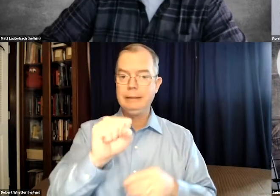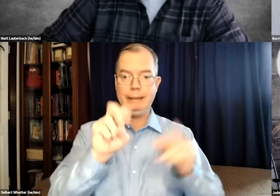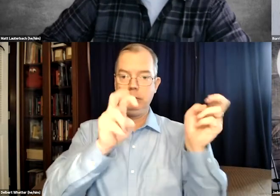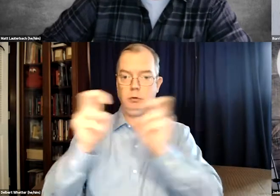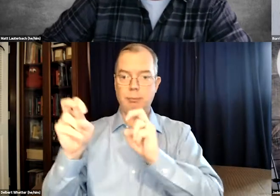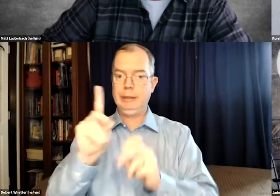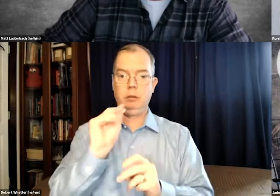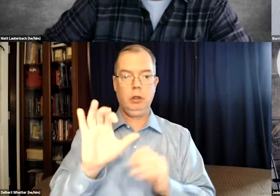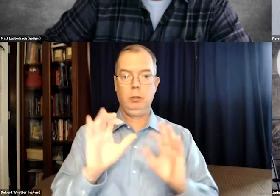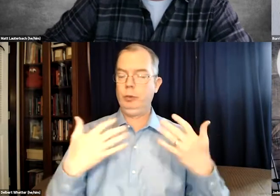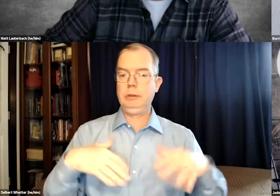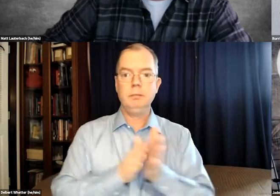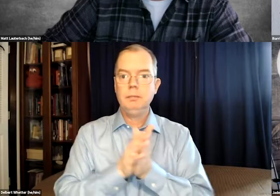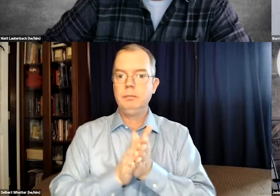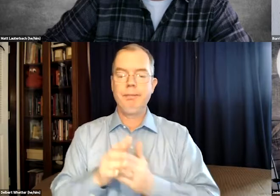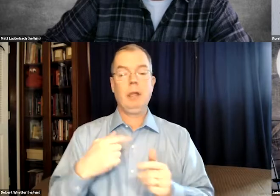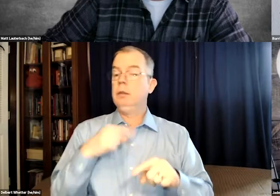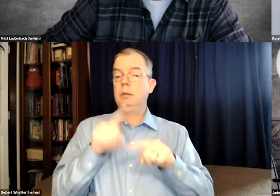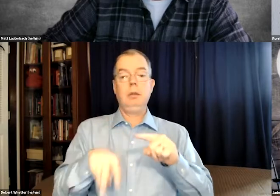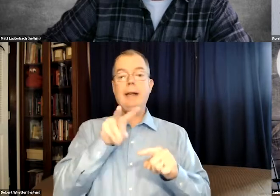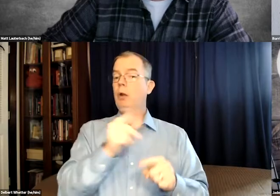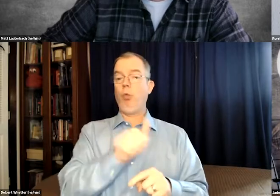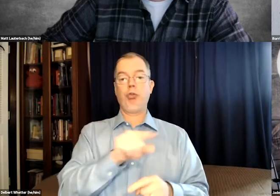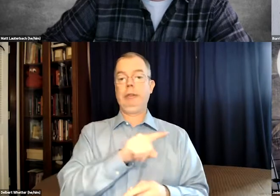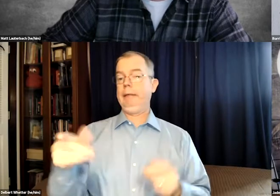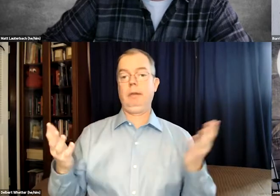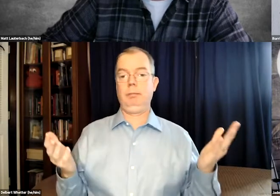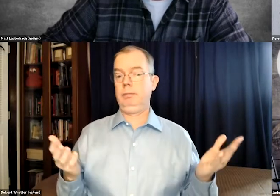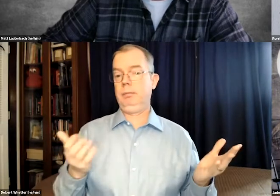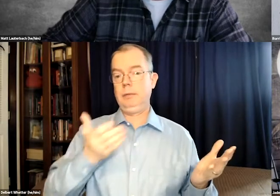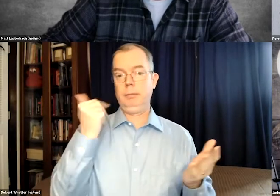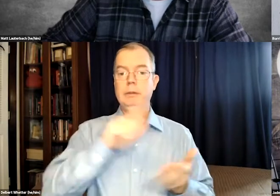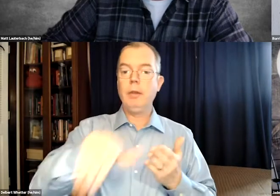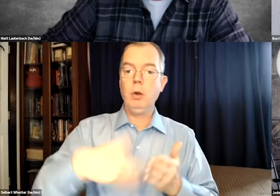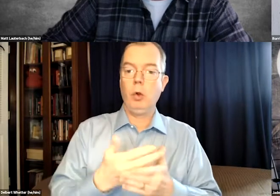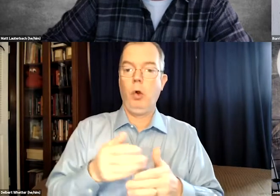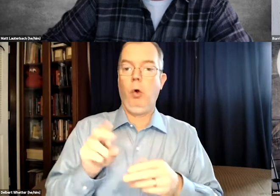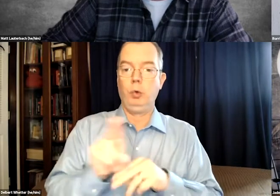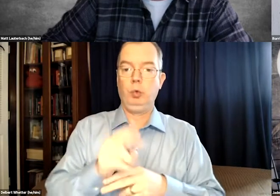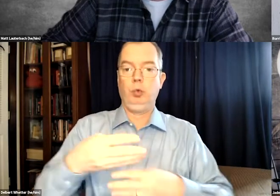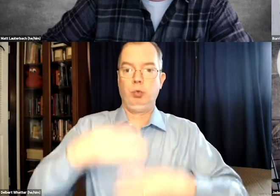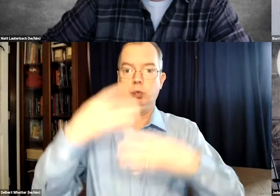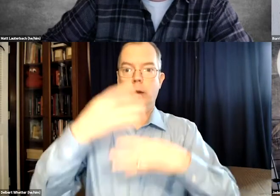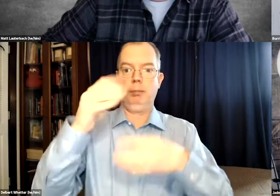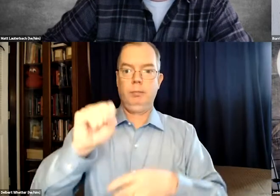And they've done many fascinating subjects of their documentaries. And unfortunately, I can't watch any of them because all